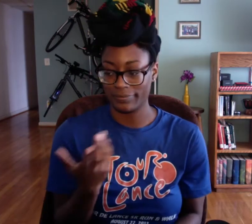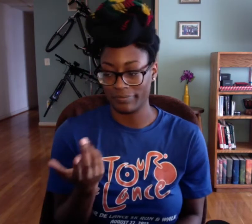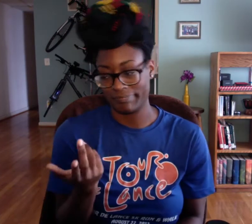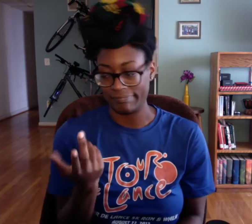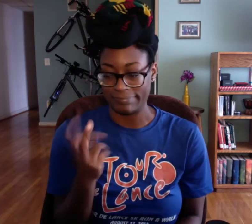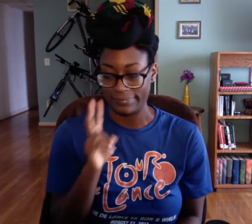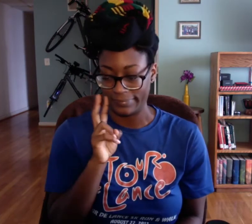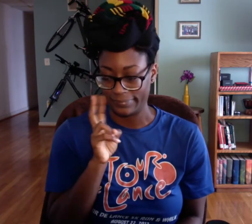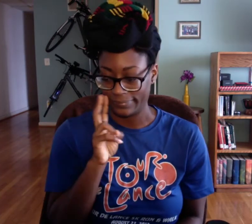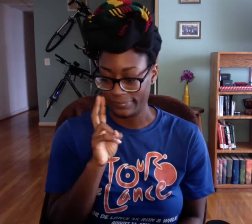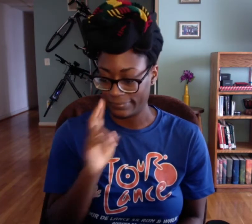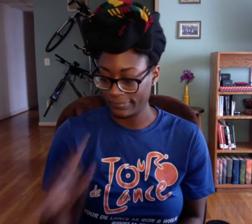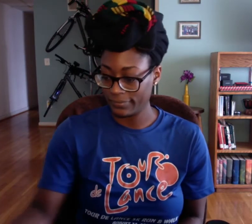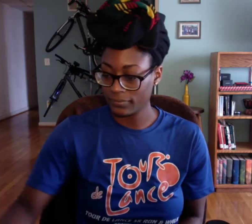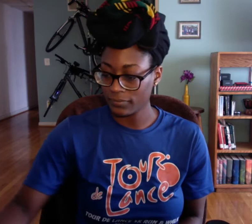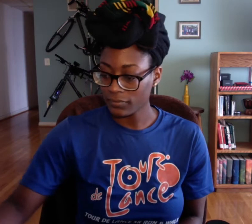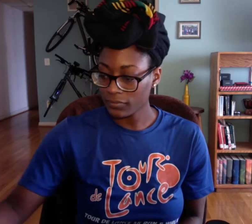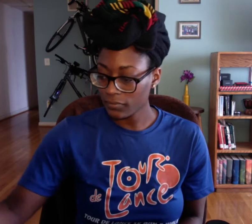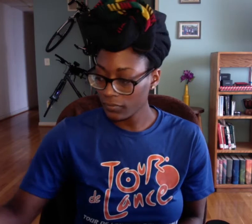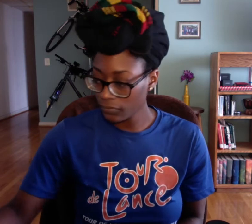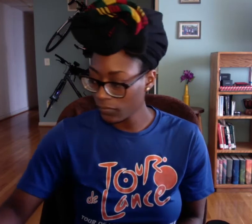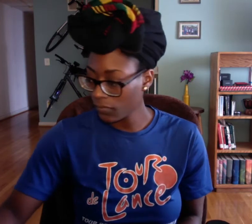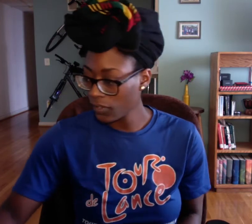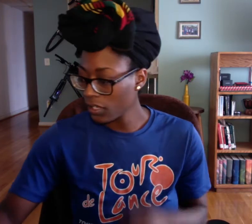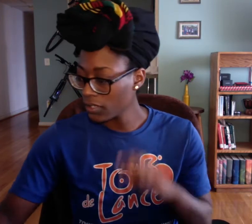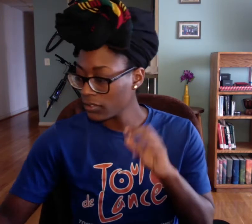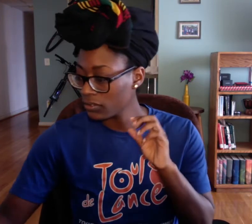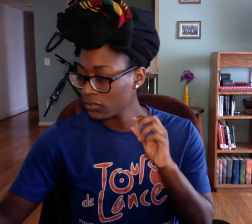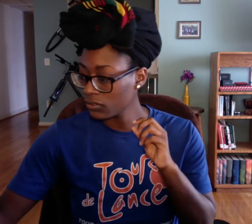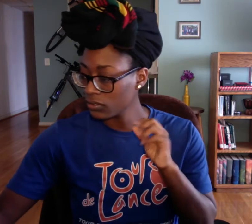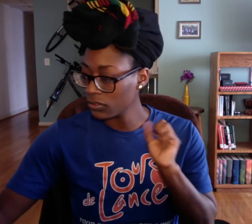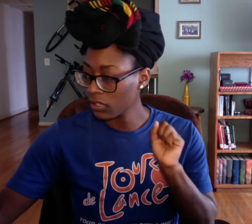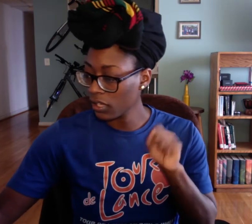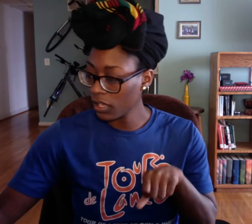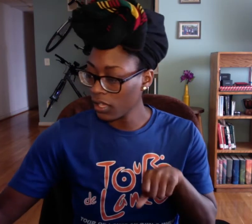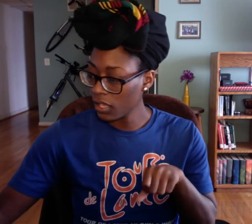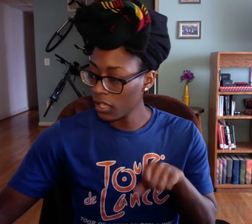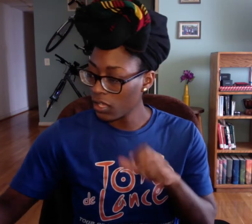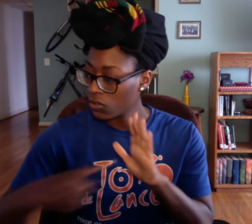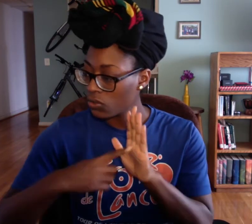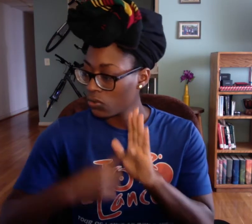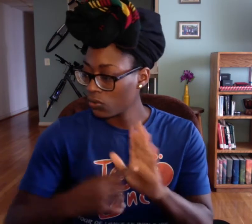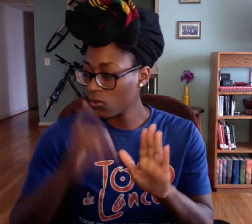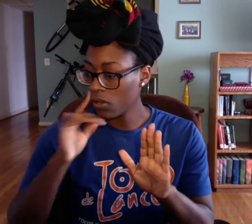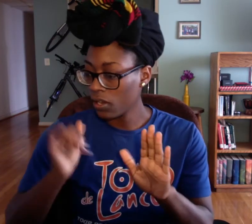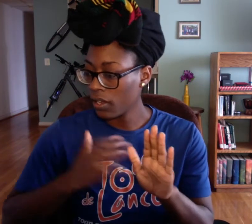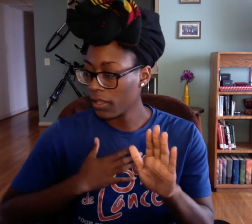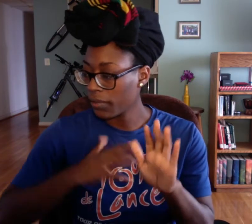I dunno how much work that's gonna be so we'll see.